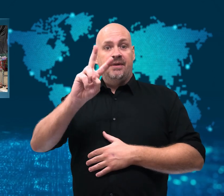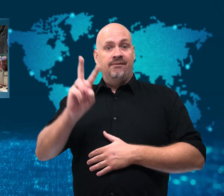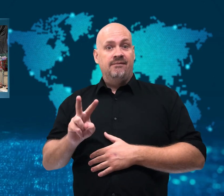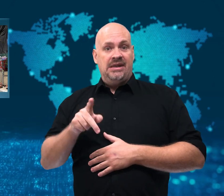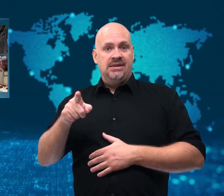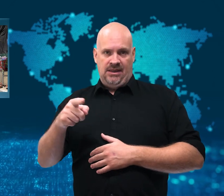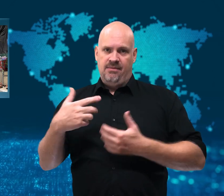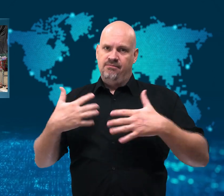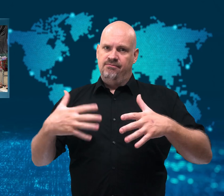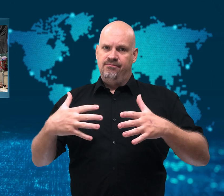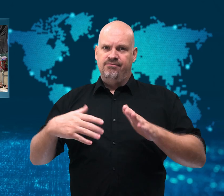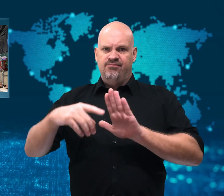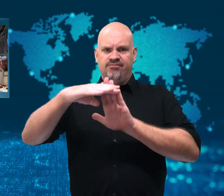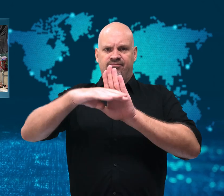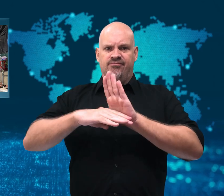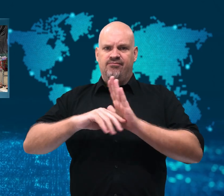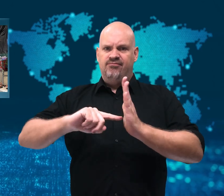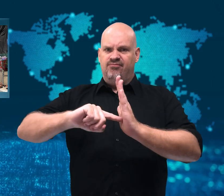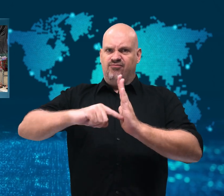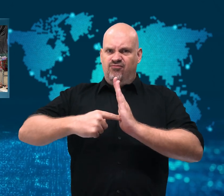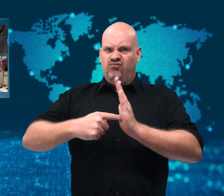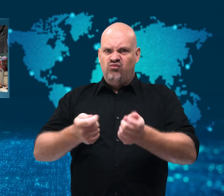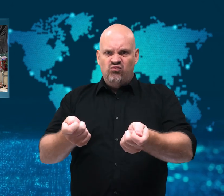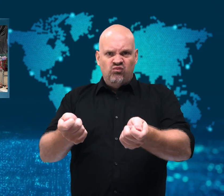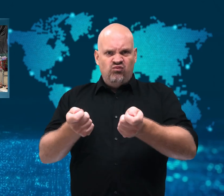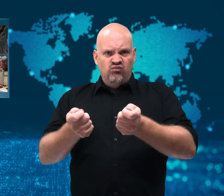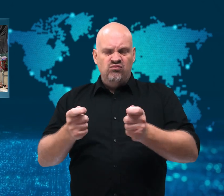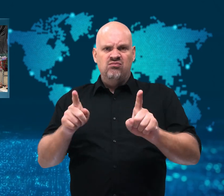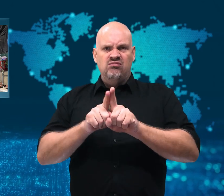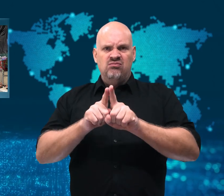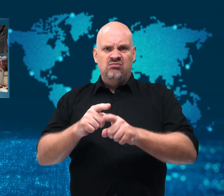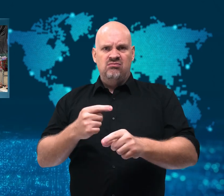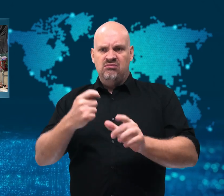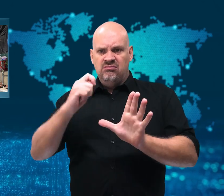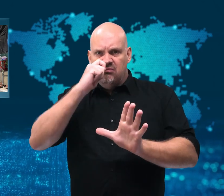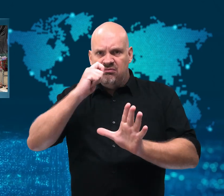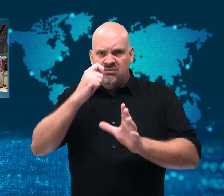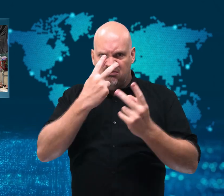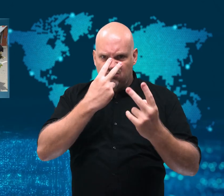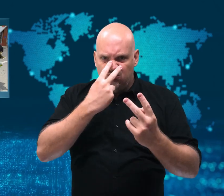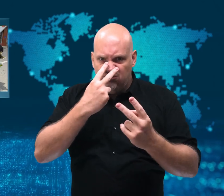aggressive testing, contact tracing,